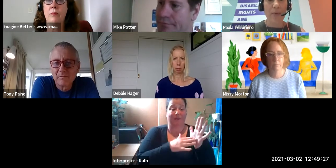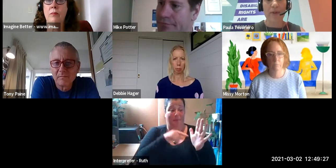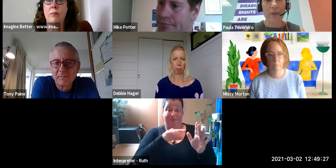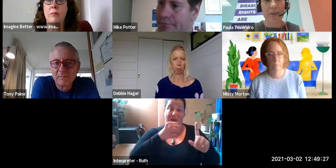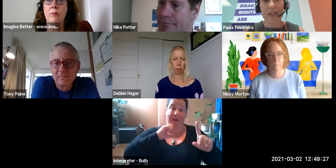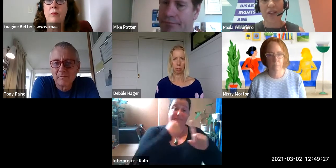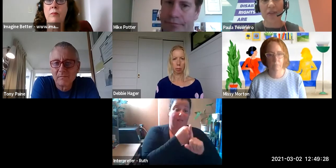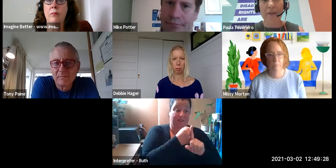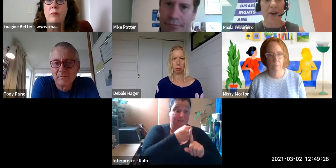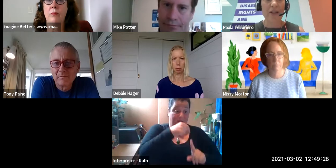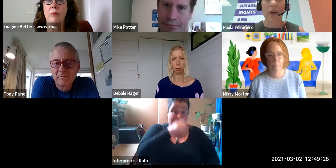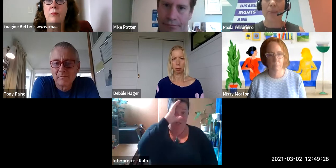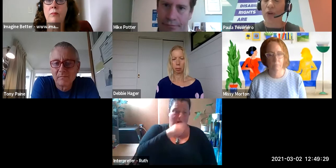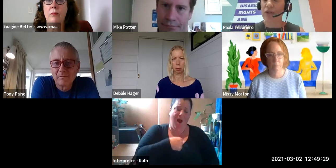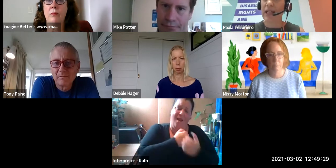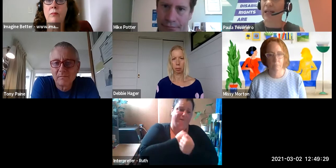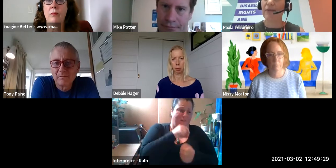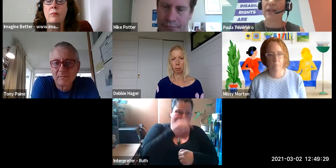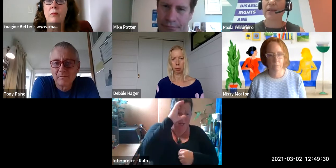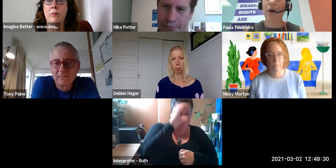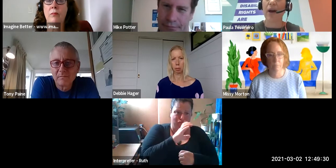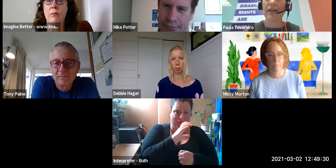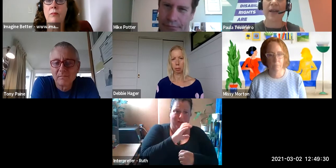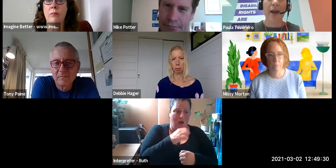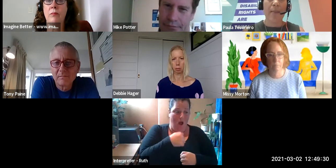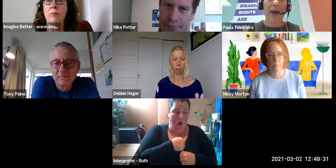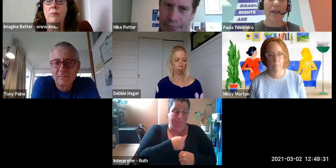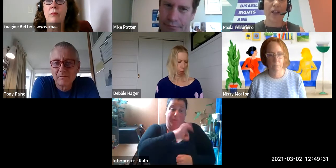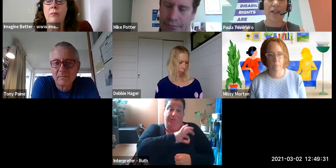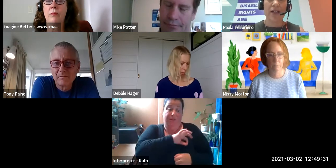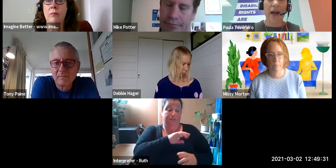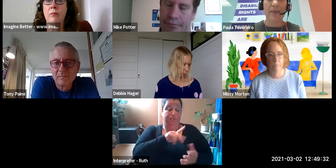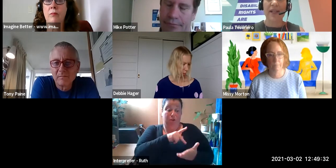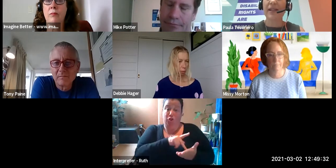in a privileged position on that front and I'm not directly affected by it but it upsets